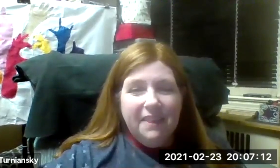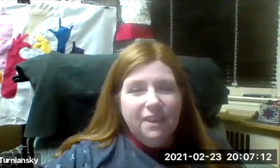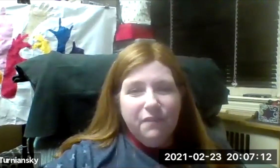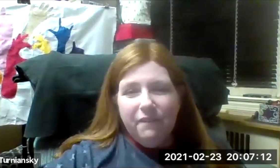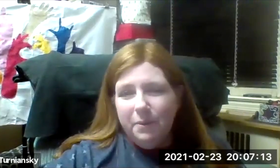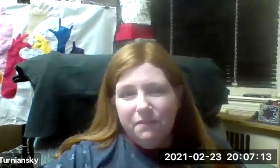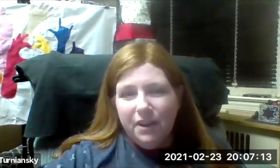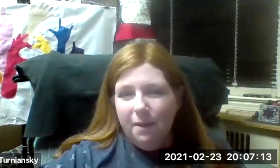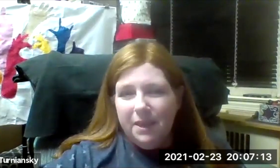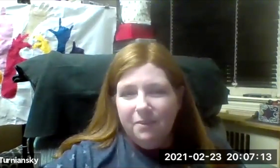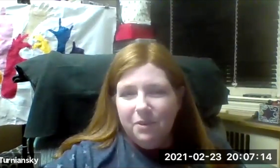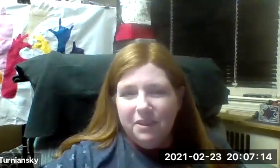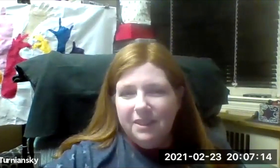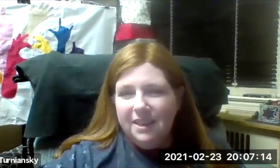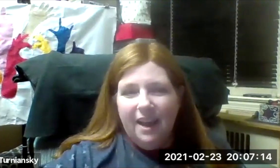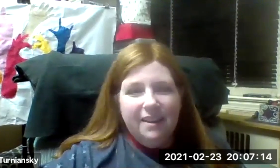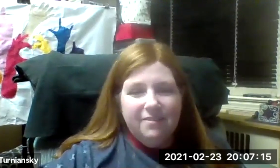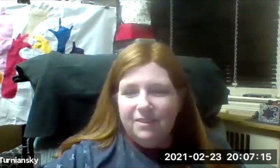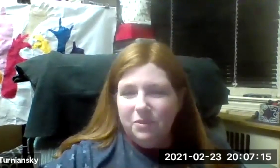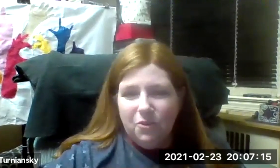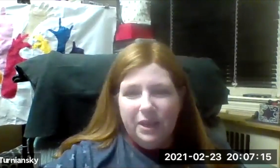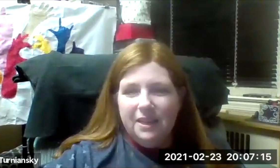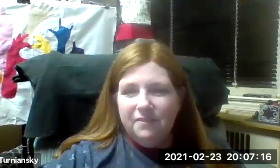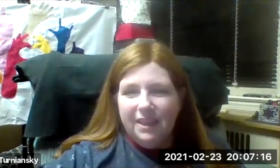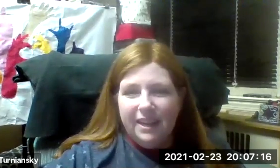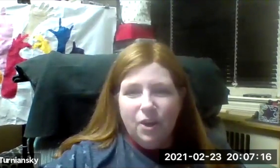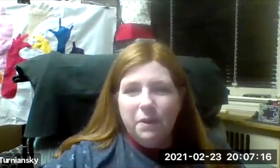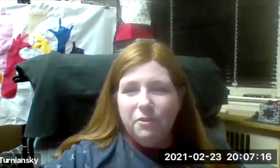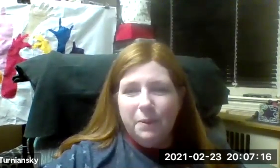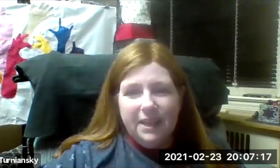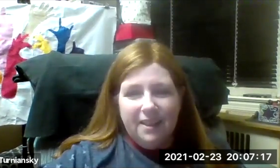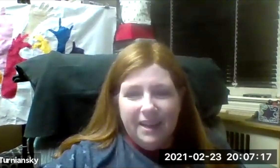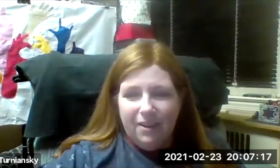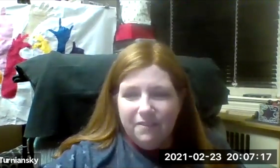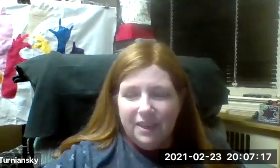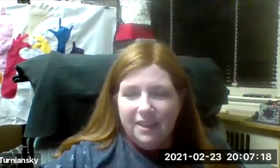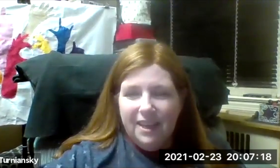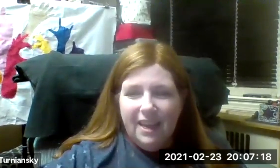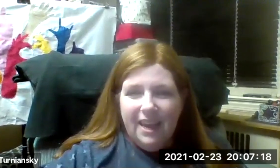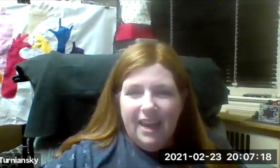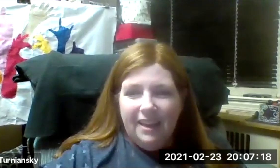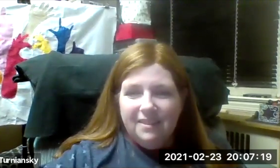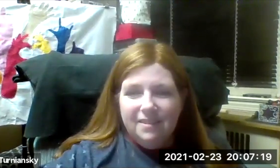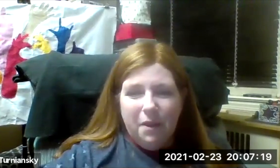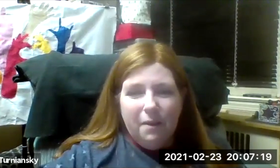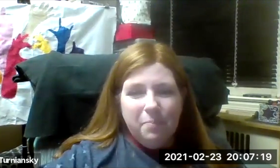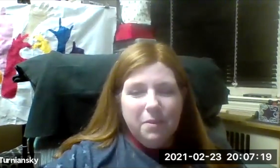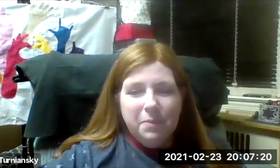And thank you, everybody, for coming. We really, this was a great evening. And I hope everybody got a lot out of it. And be